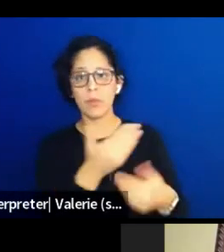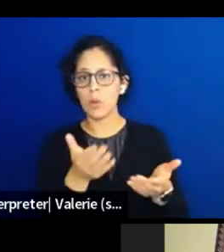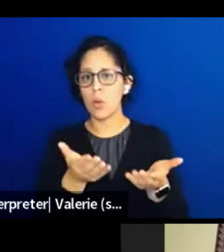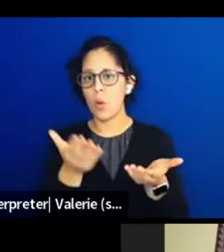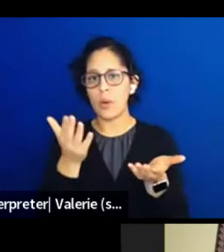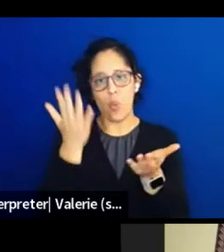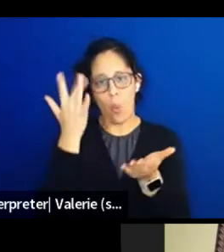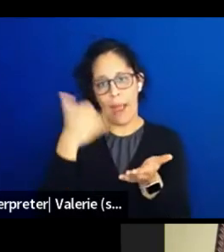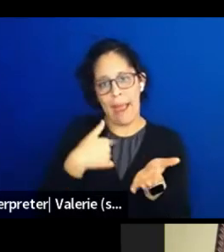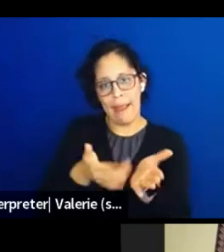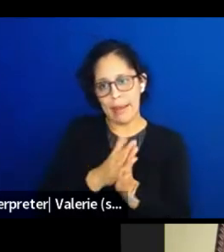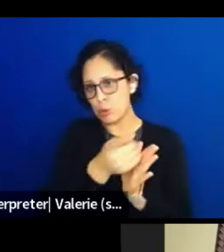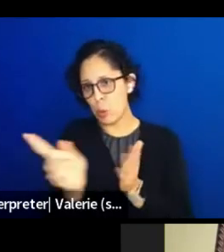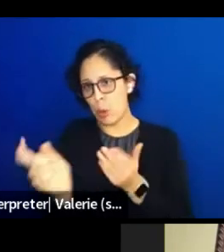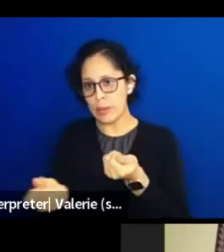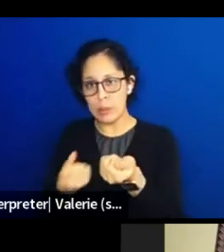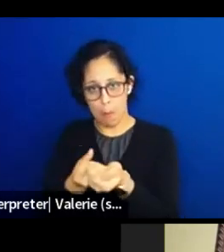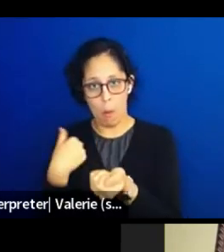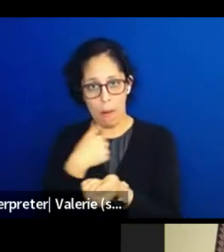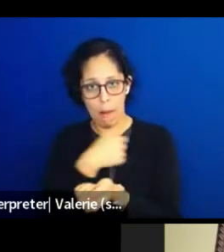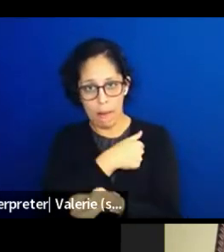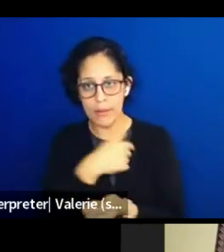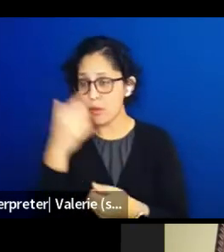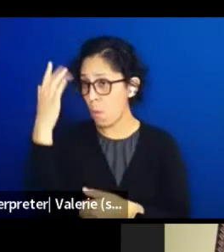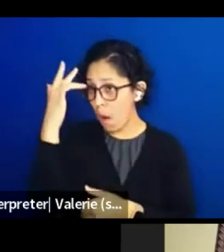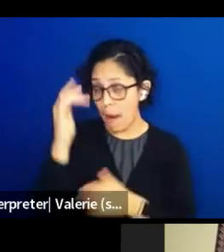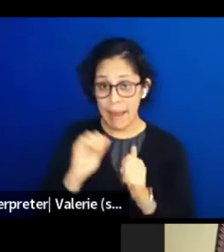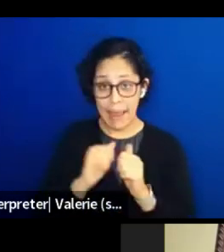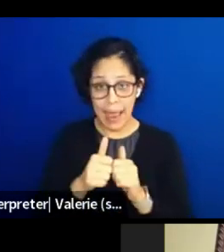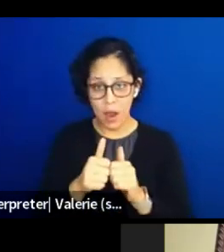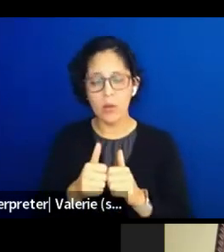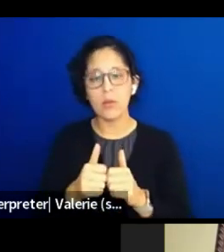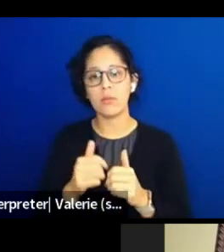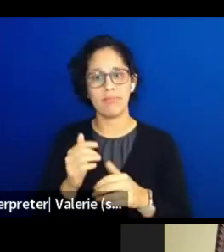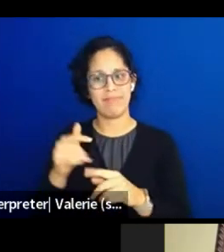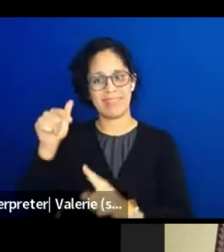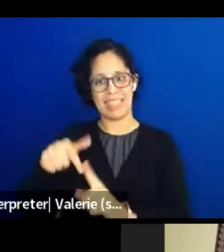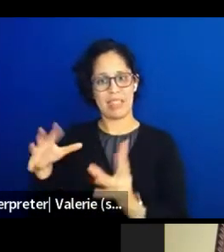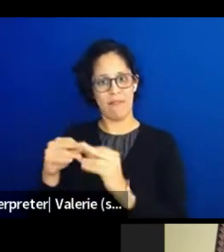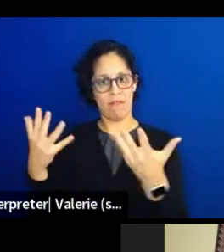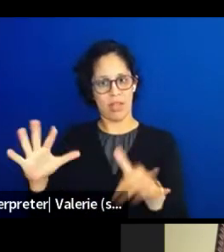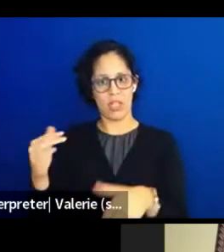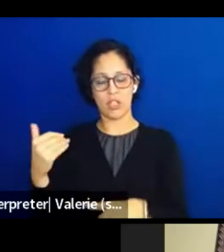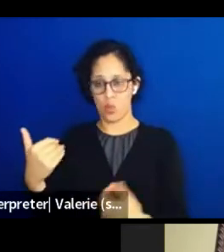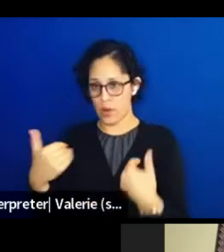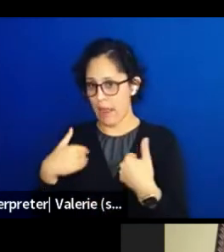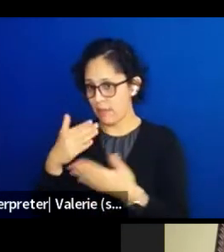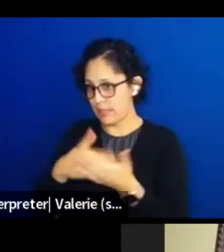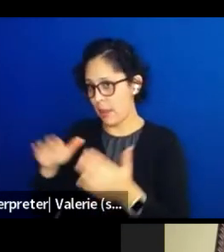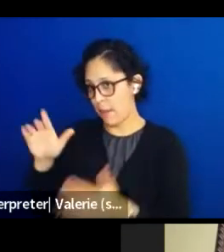There's a bunch of resources and links that I'm gonna share with you after the event, I've already put some links in the padlet.